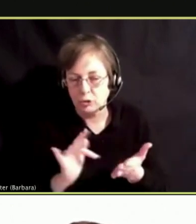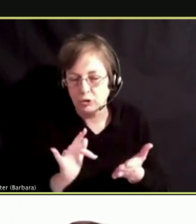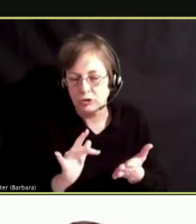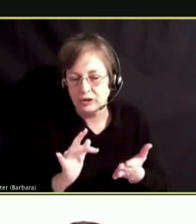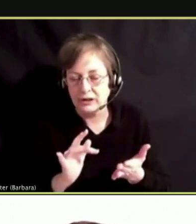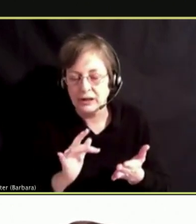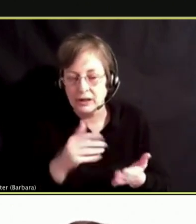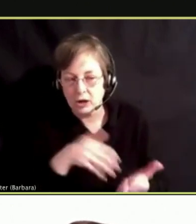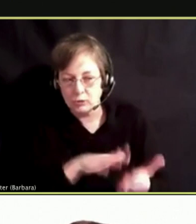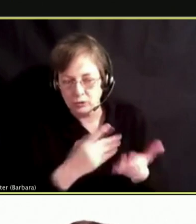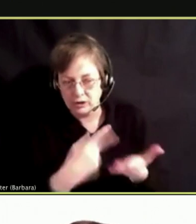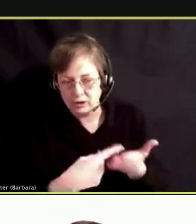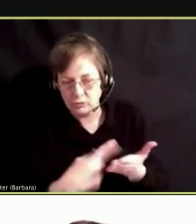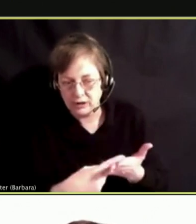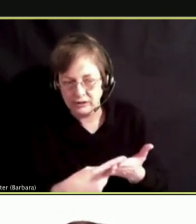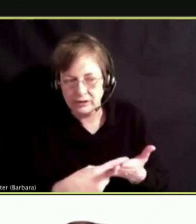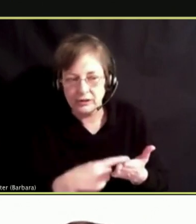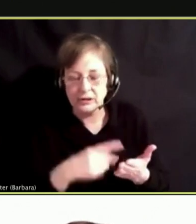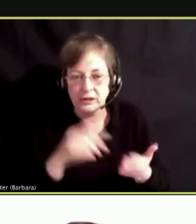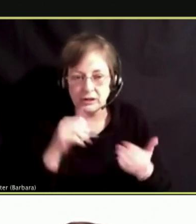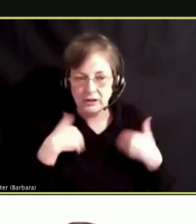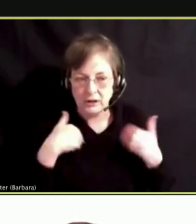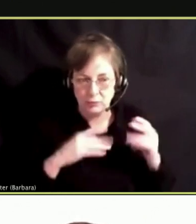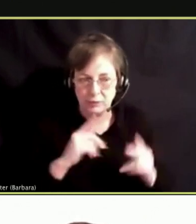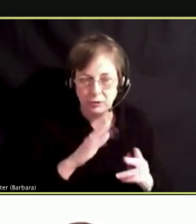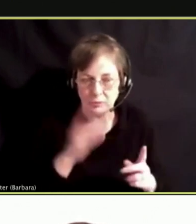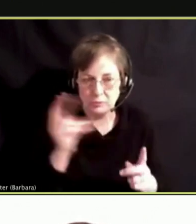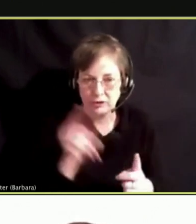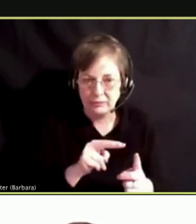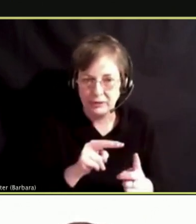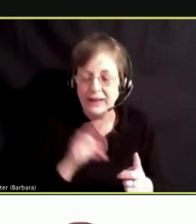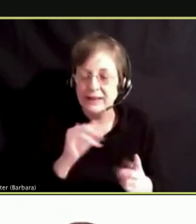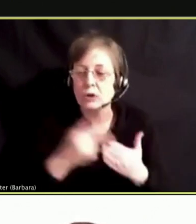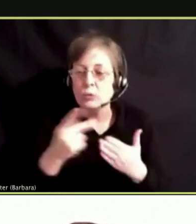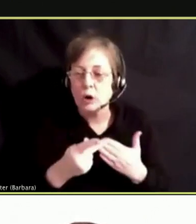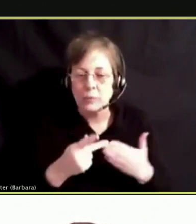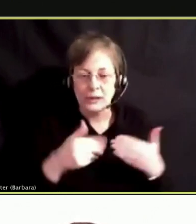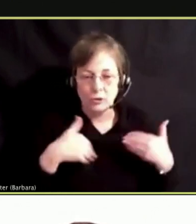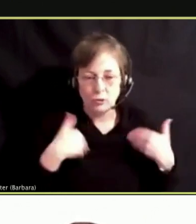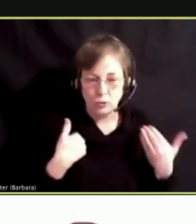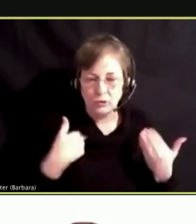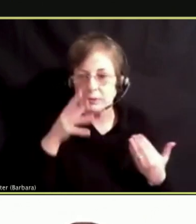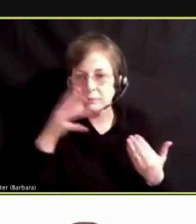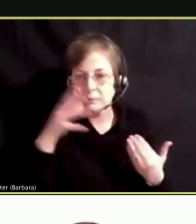THIS PROGRAM WORKS WITH YOUTH AND PARENTS TOGETHER AS WELL AS IN SMALL GROUPS SPIRIT